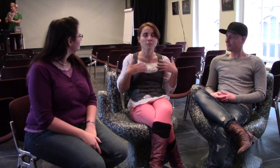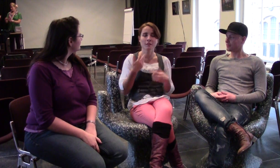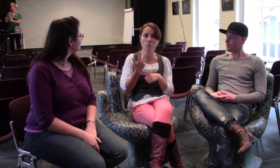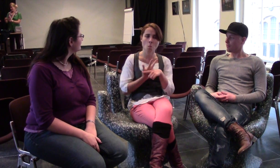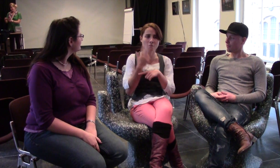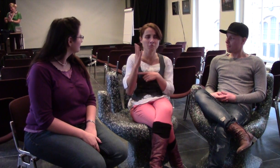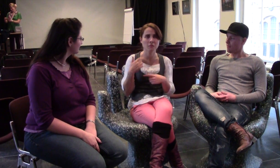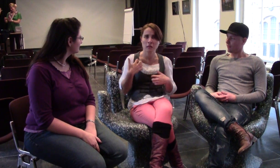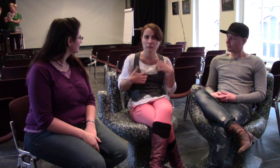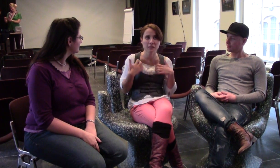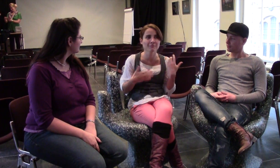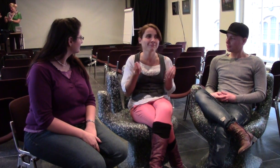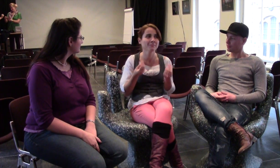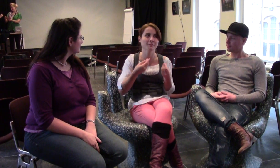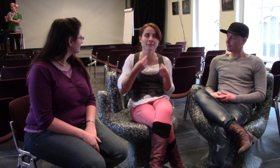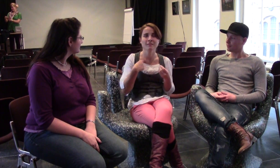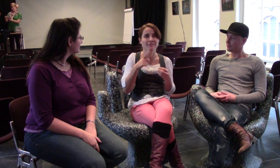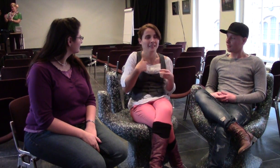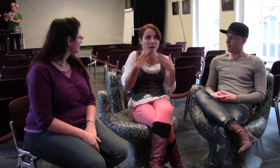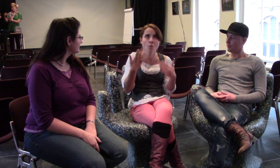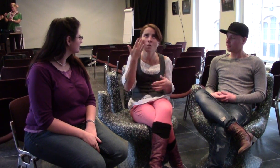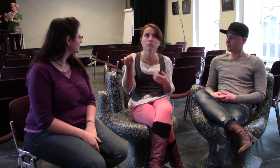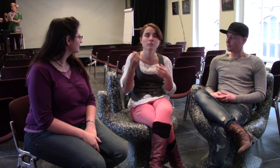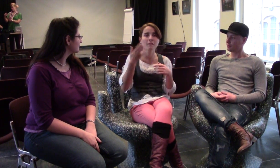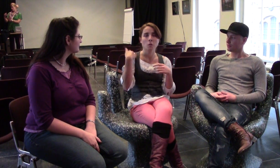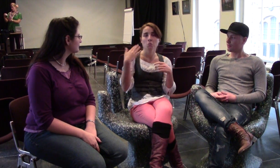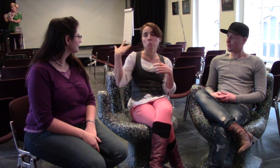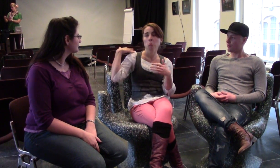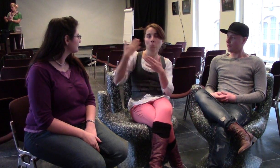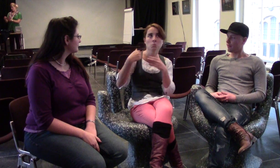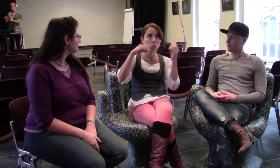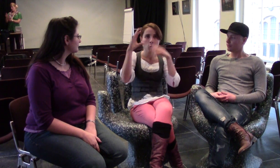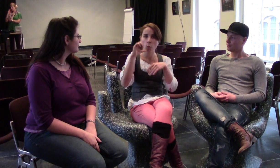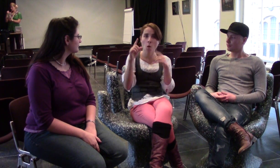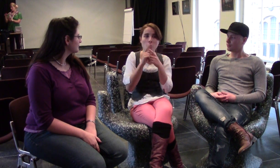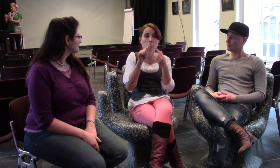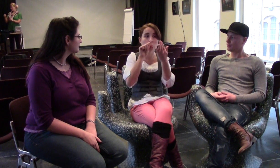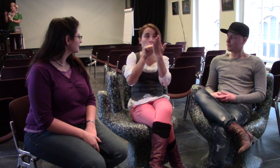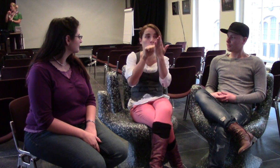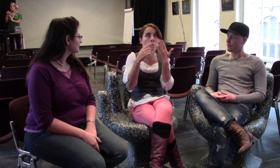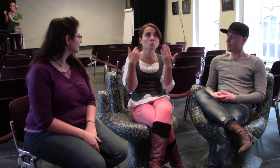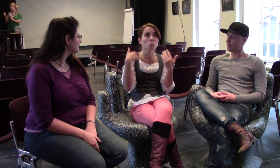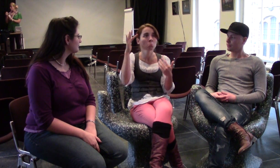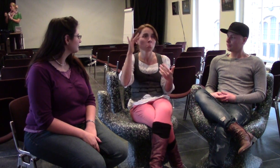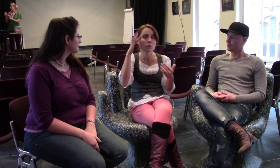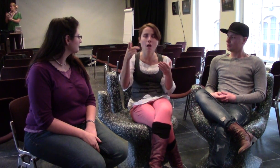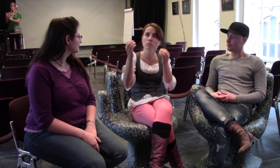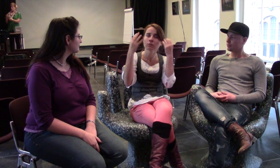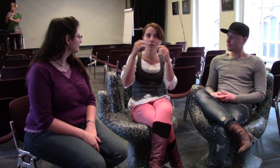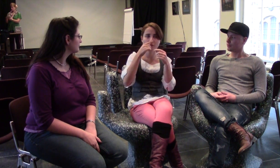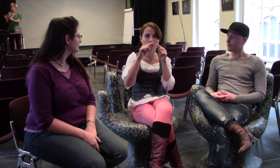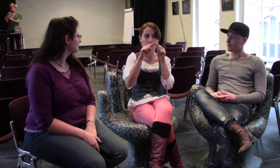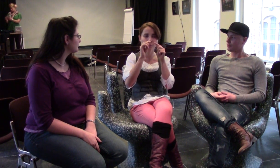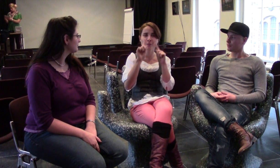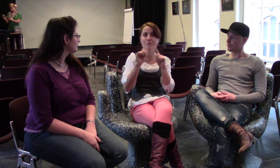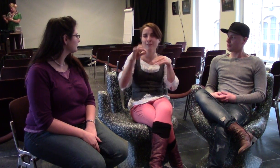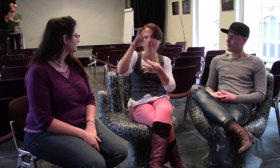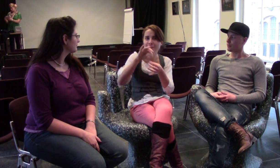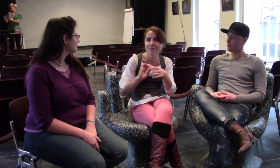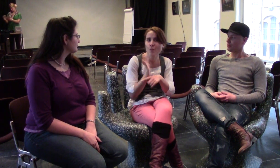The presentation was interesting, I already had knowledge about identifying problems and how to work around it.